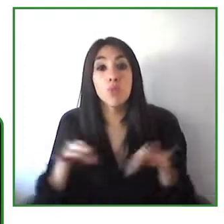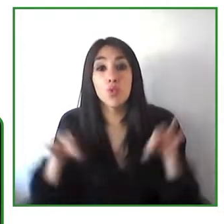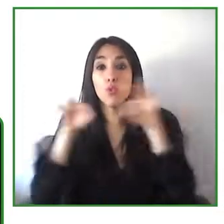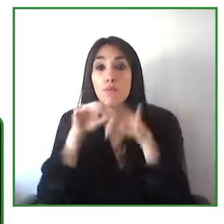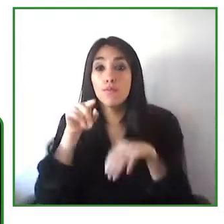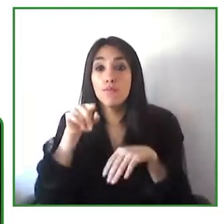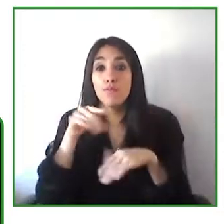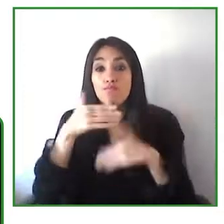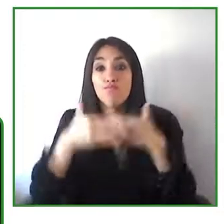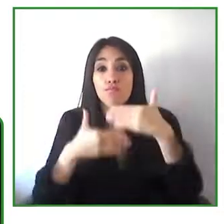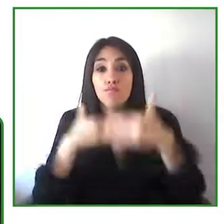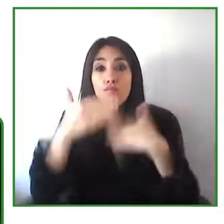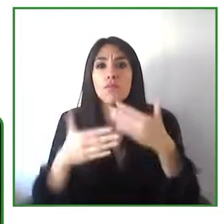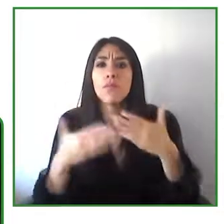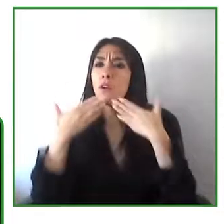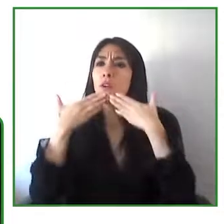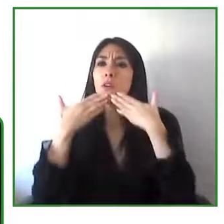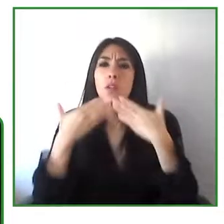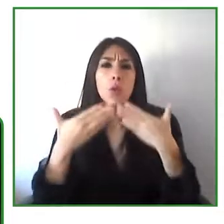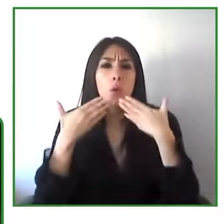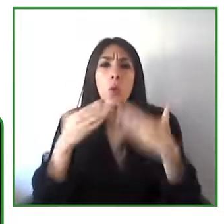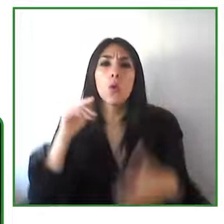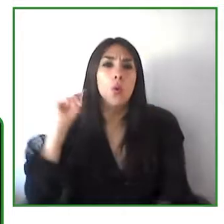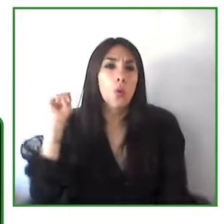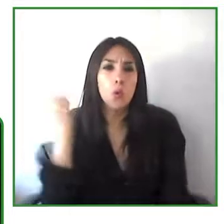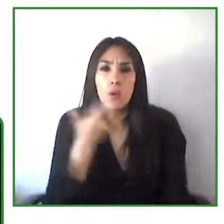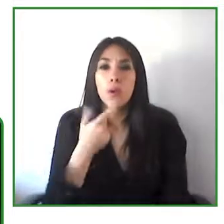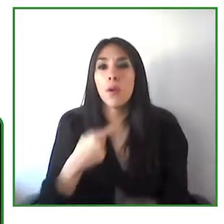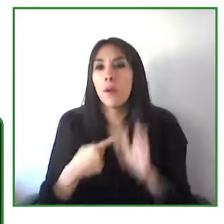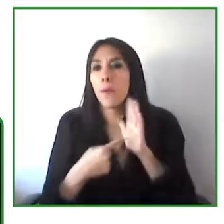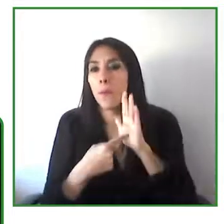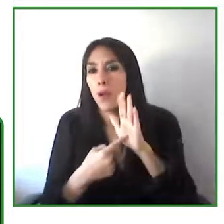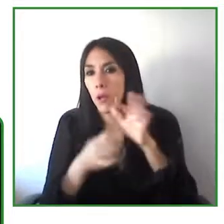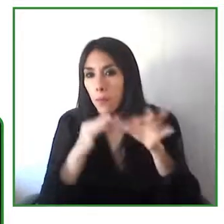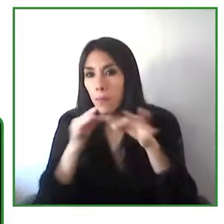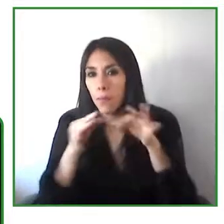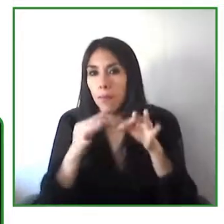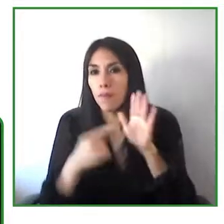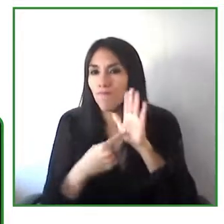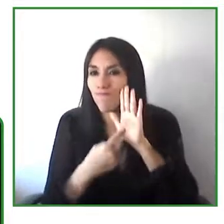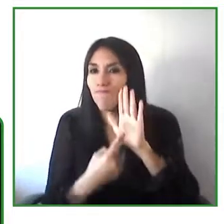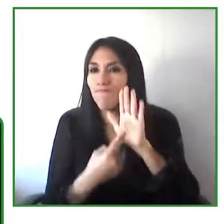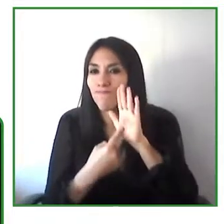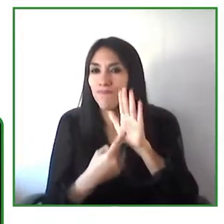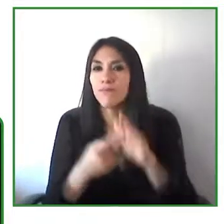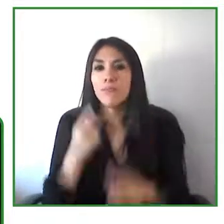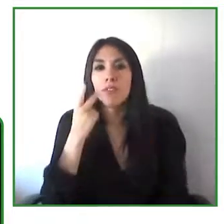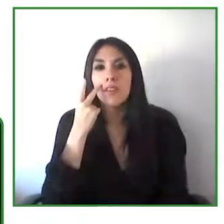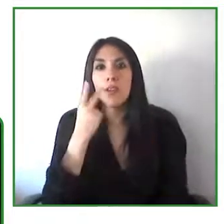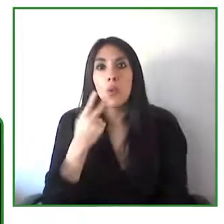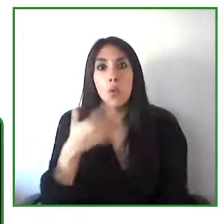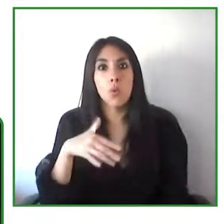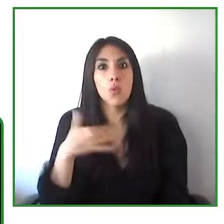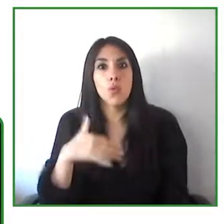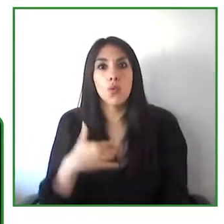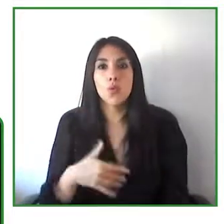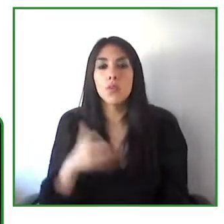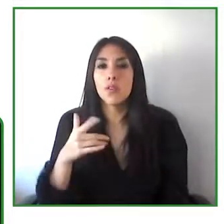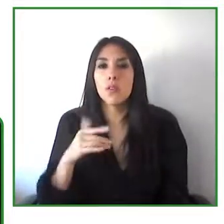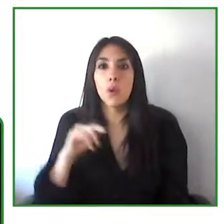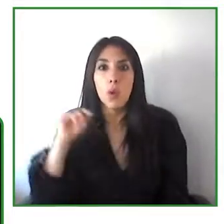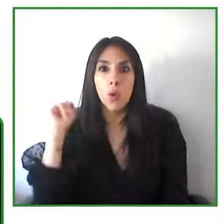We see how institutions like G3iCT are working to make information and communication